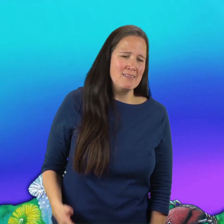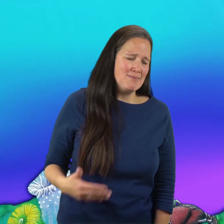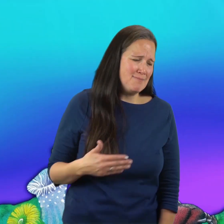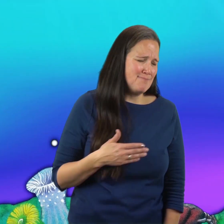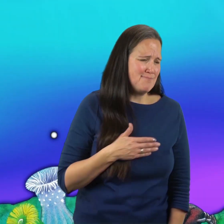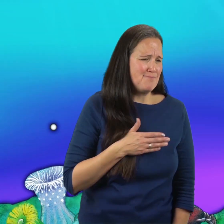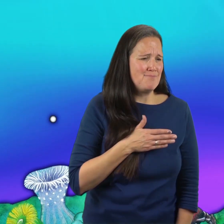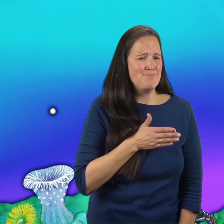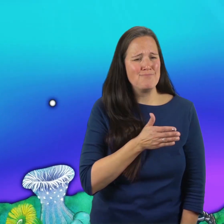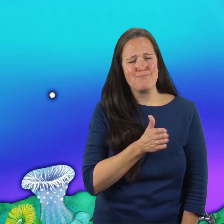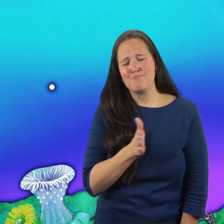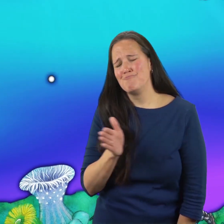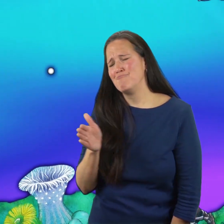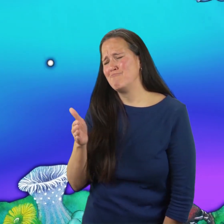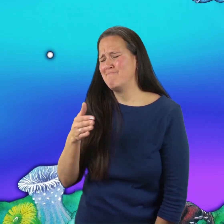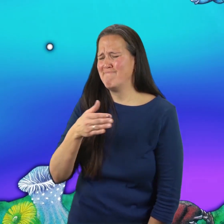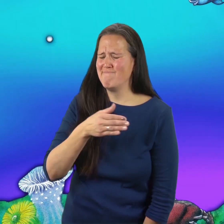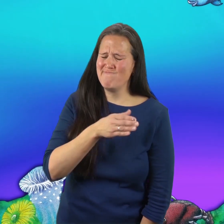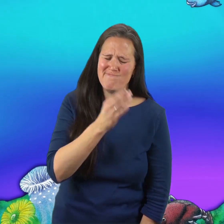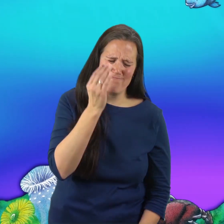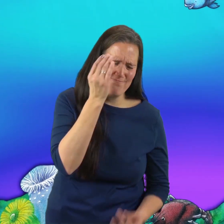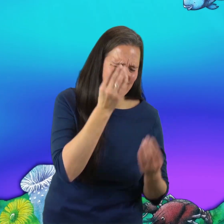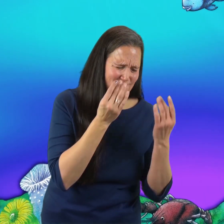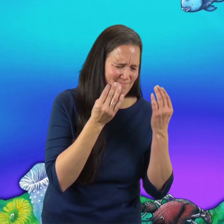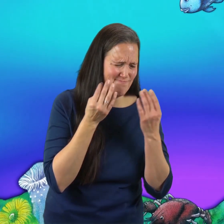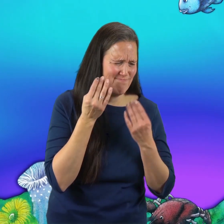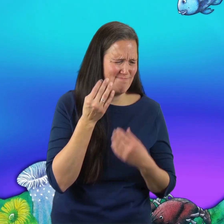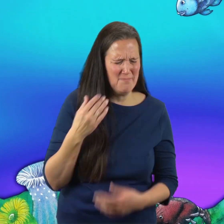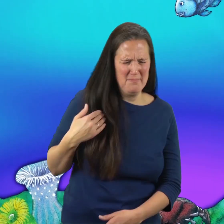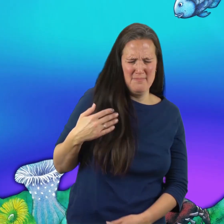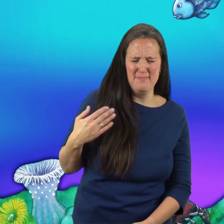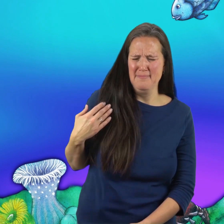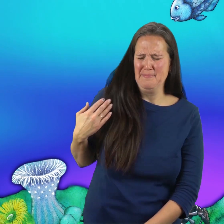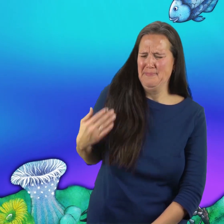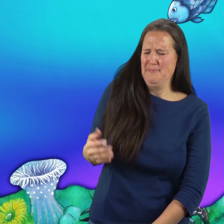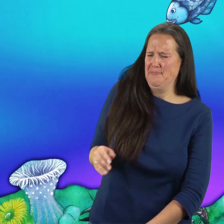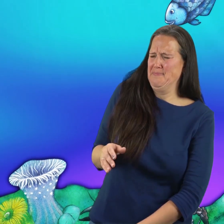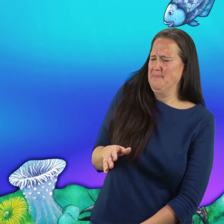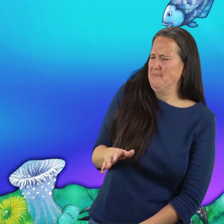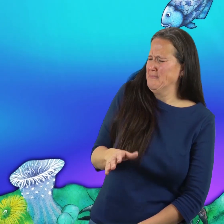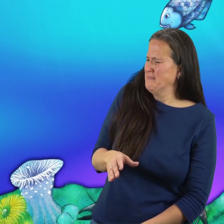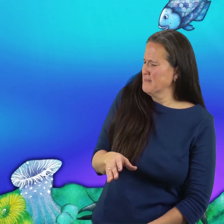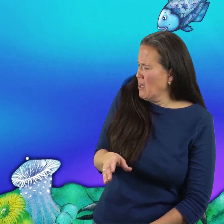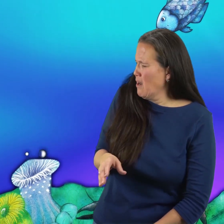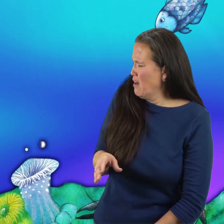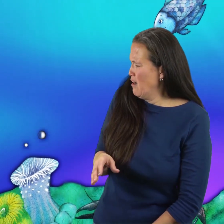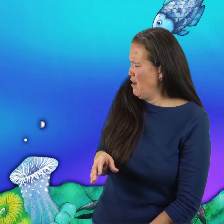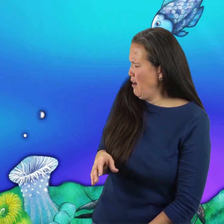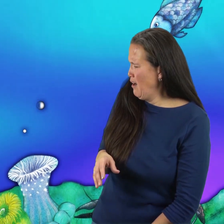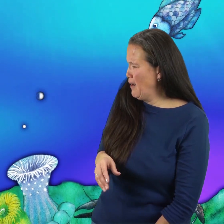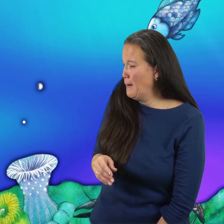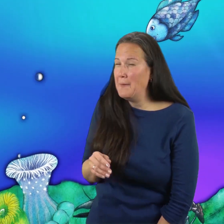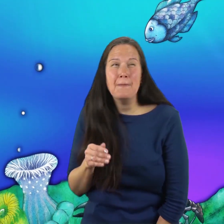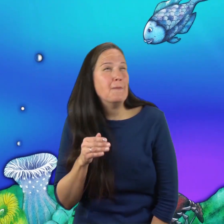Suddenly, he felt the light touch of a fin. The little blue fish was back!